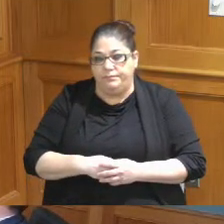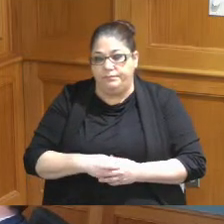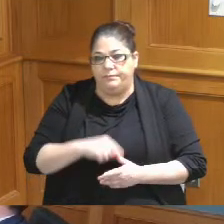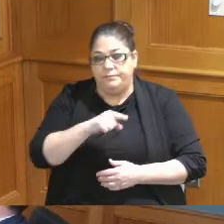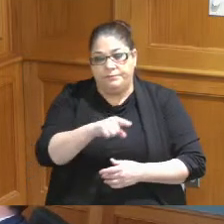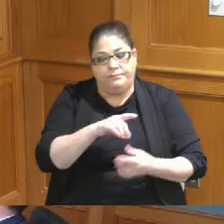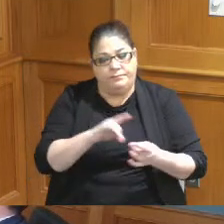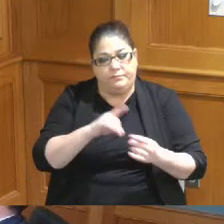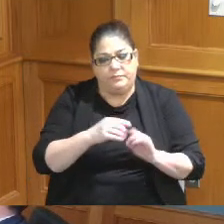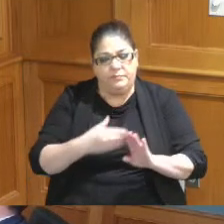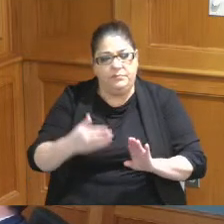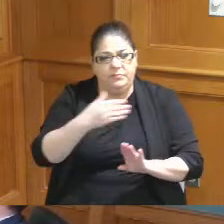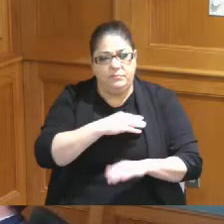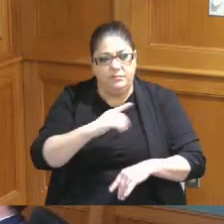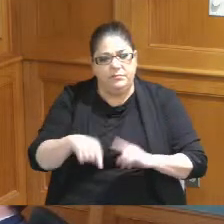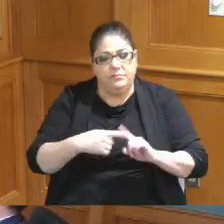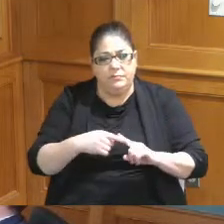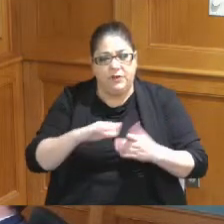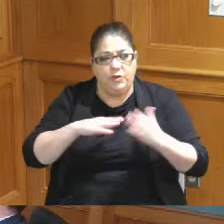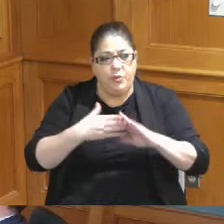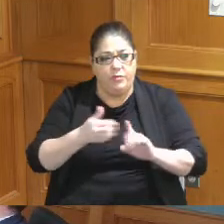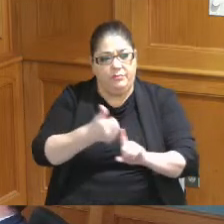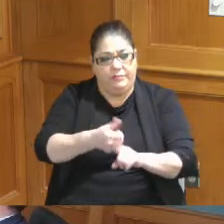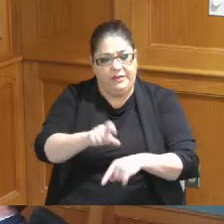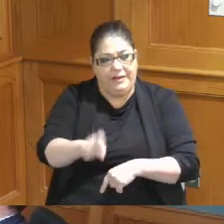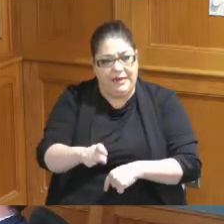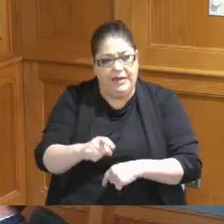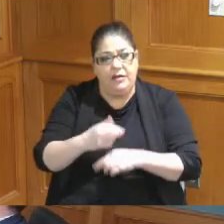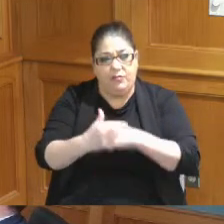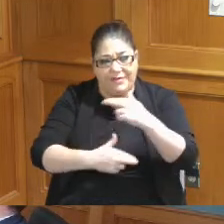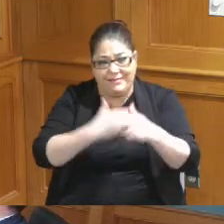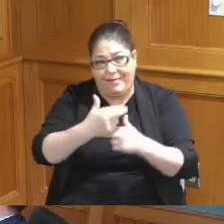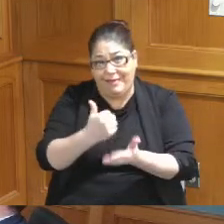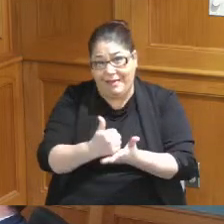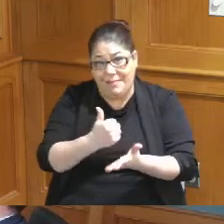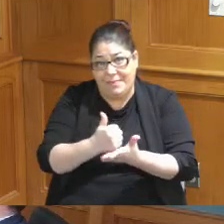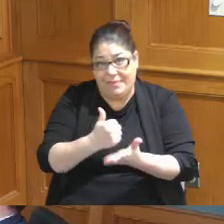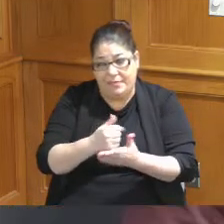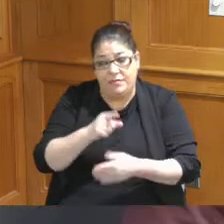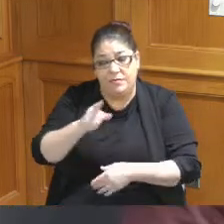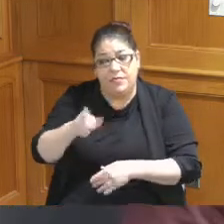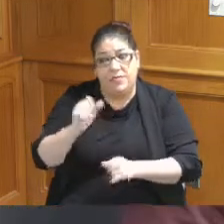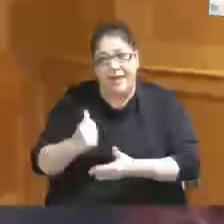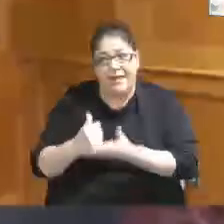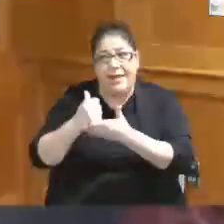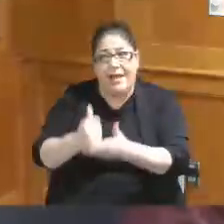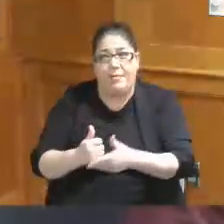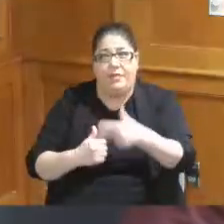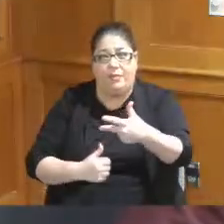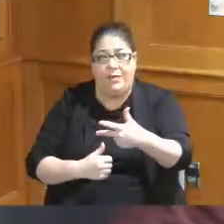that when communities are in need of help with recycling you help three communities each year is